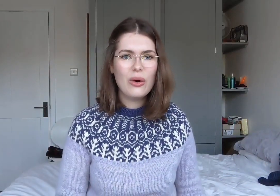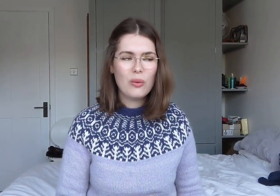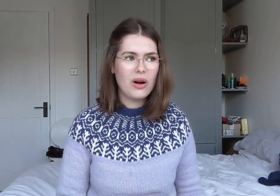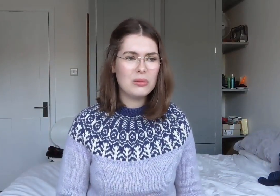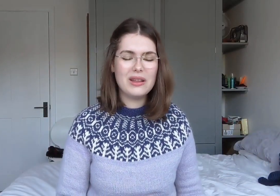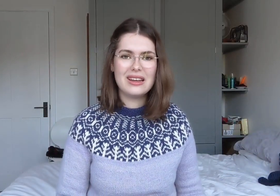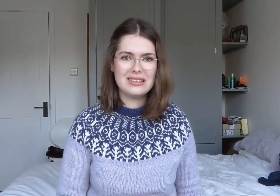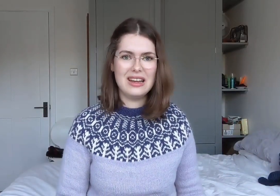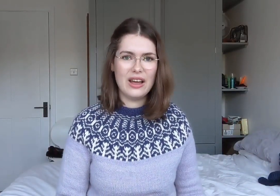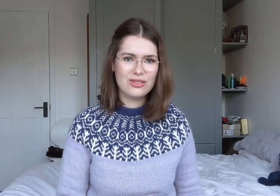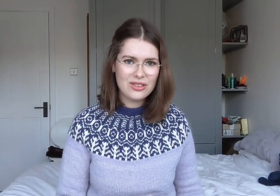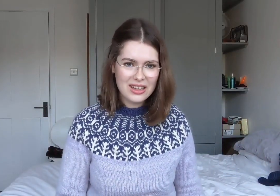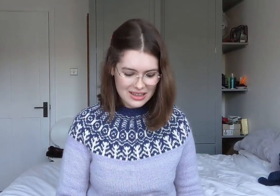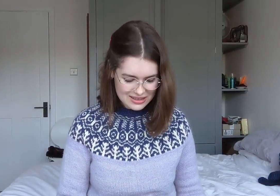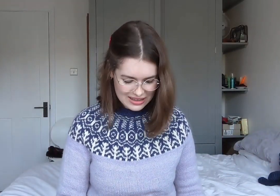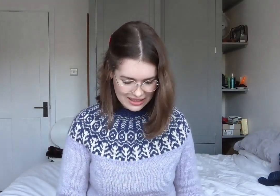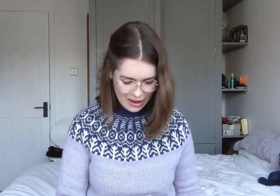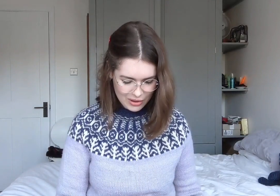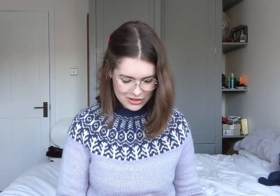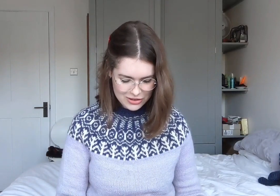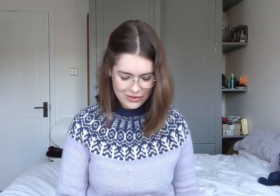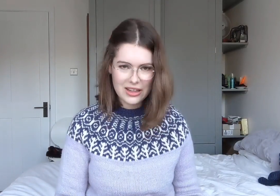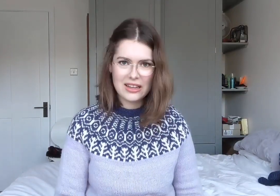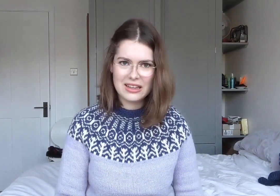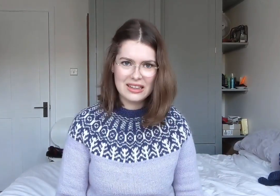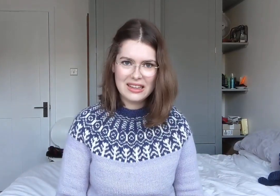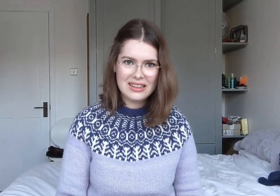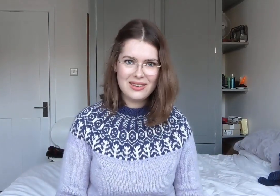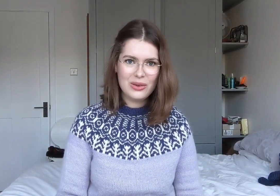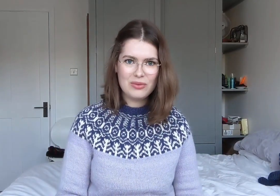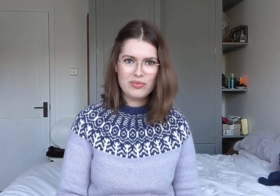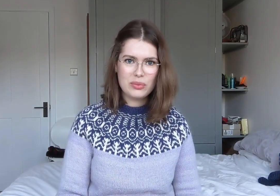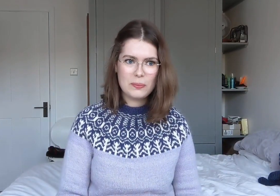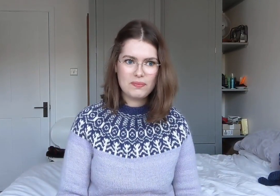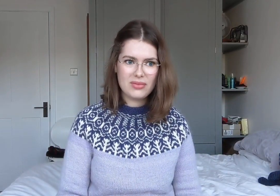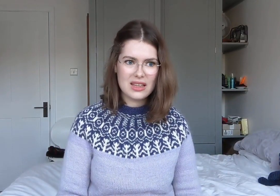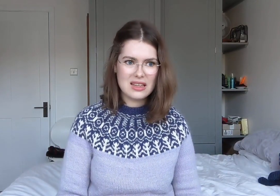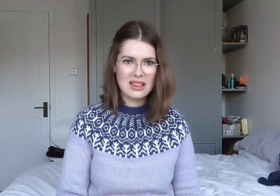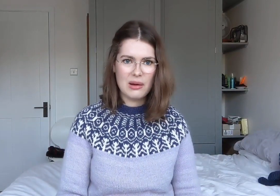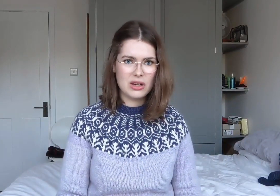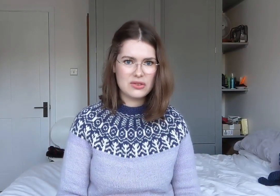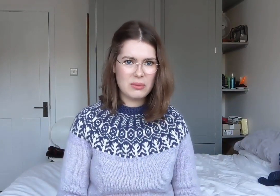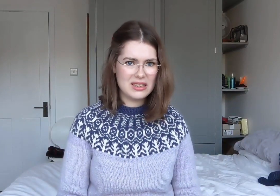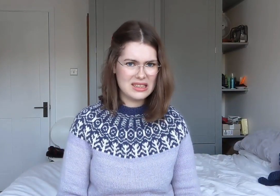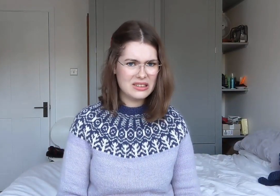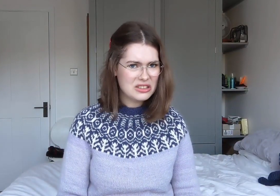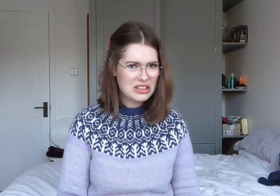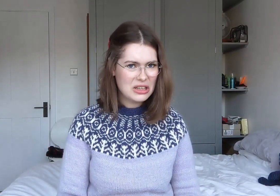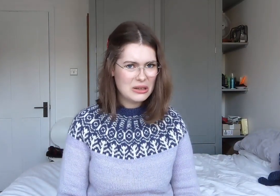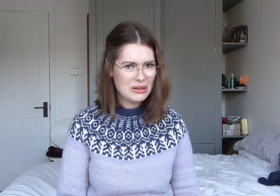while being deaf. Is it that much of a big deal to you?